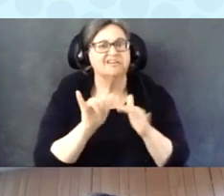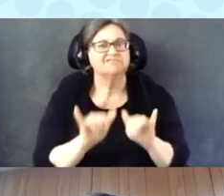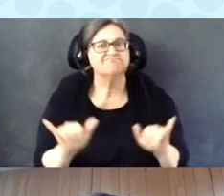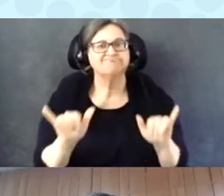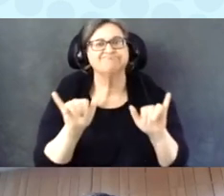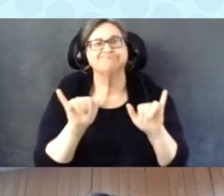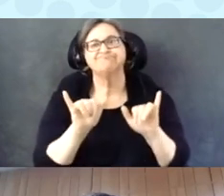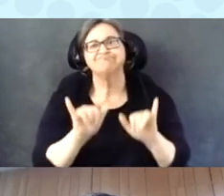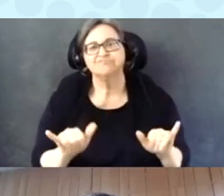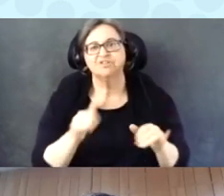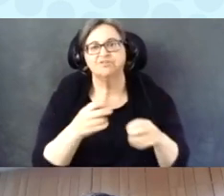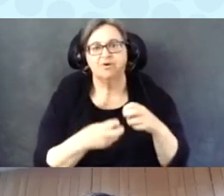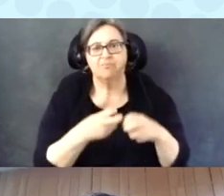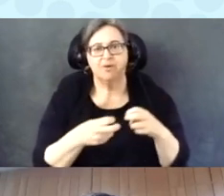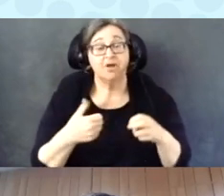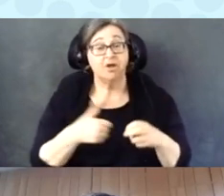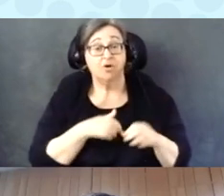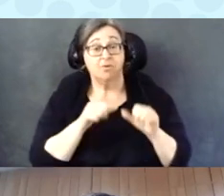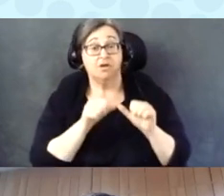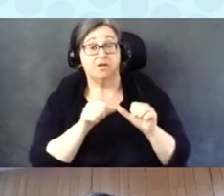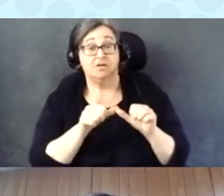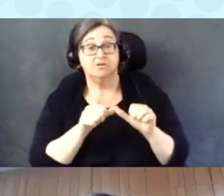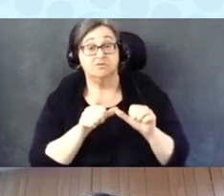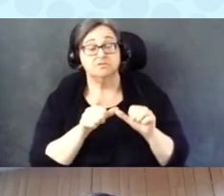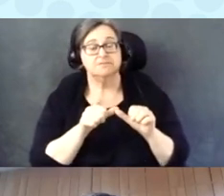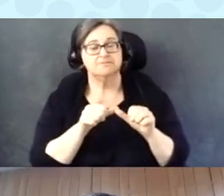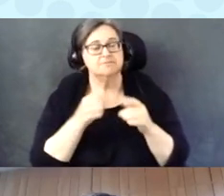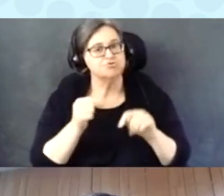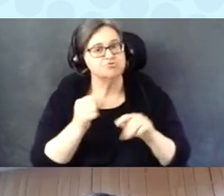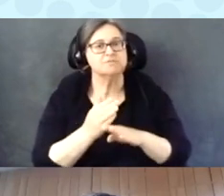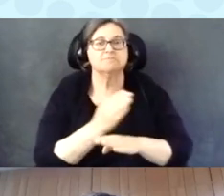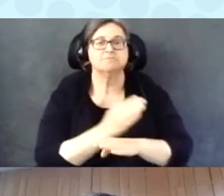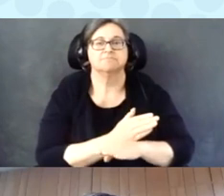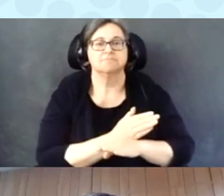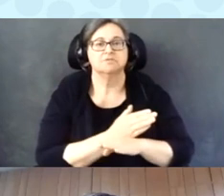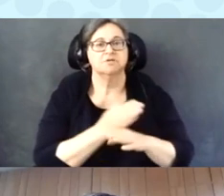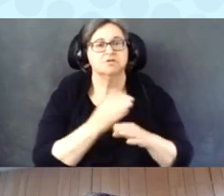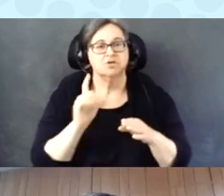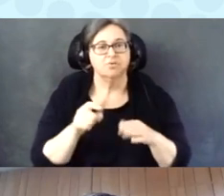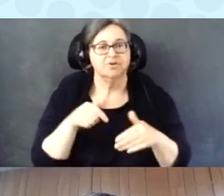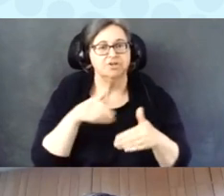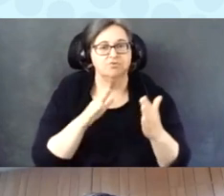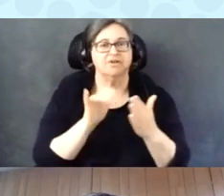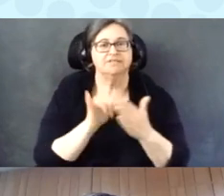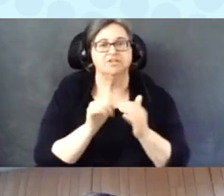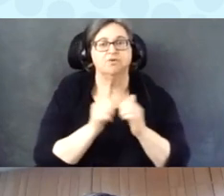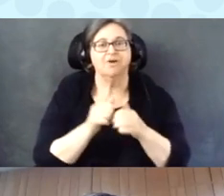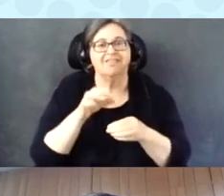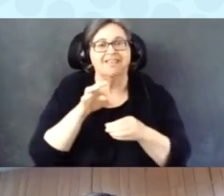we continue to work on and need to address with elections officials.